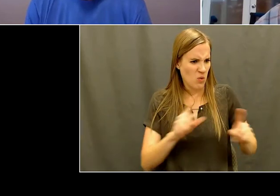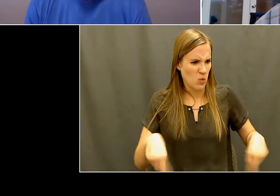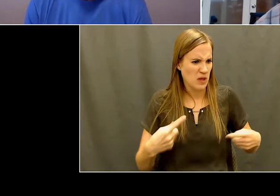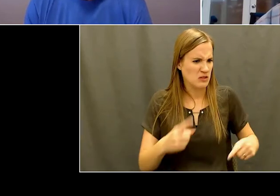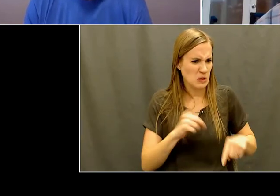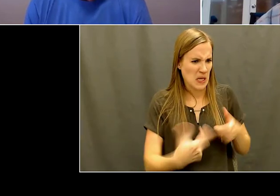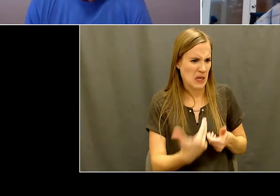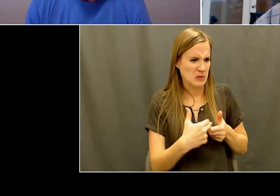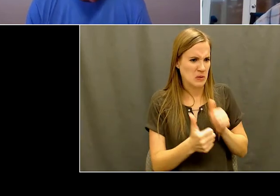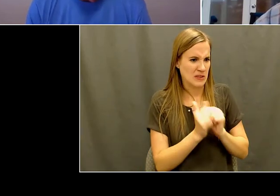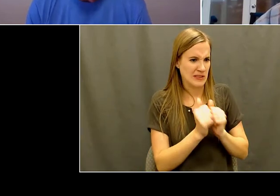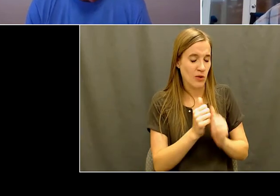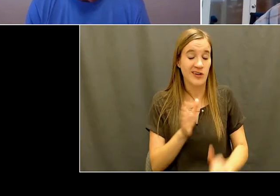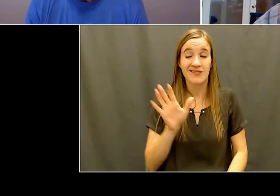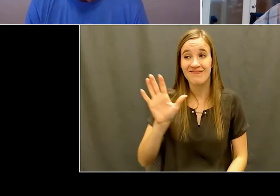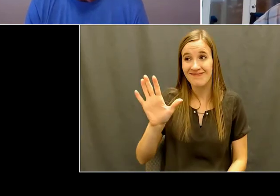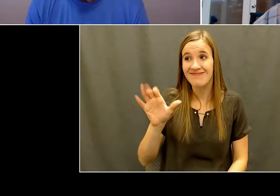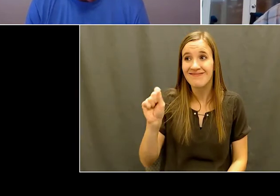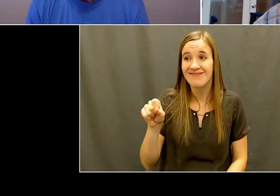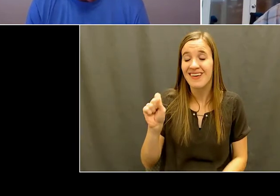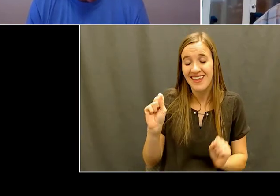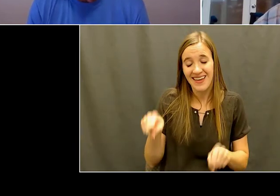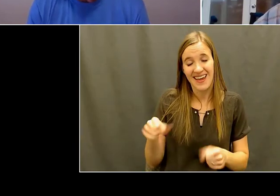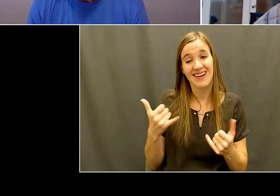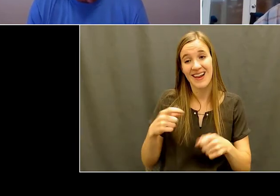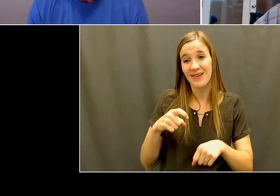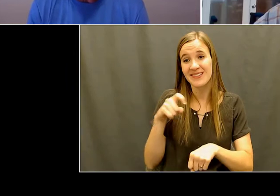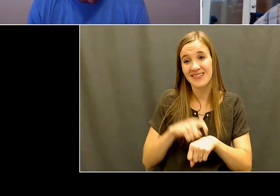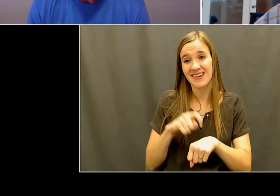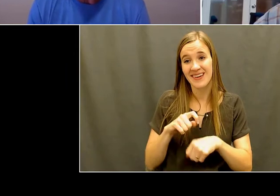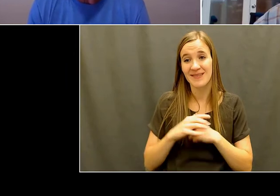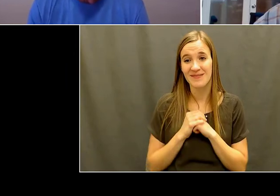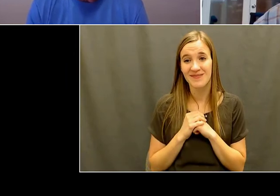it's time and and in the population of wheelchair users